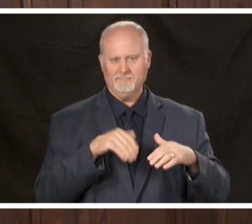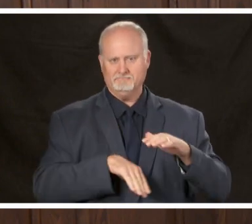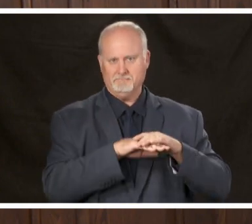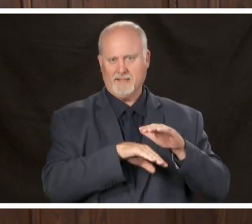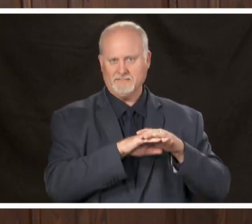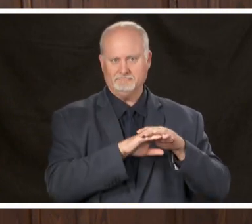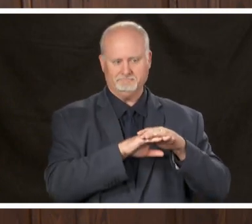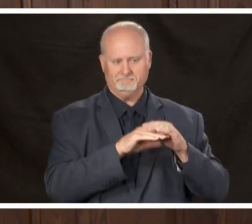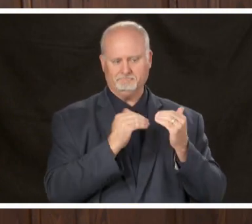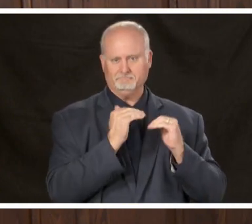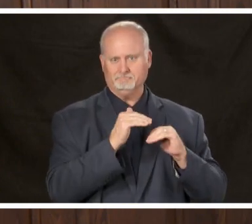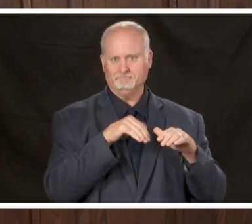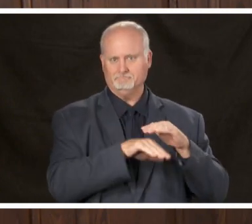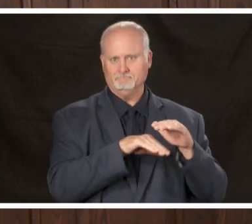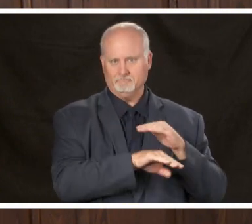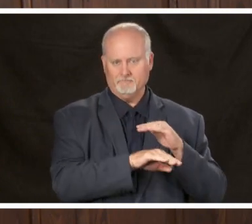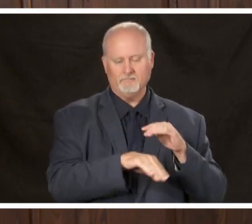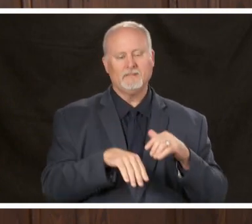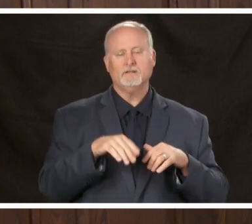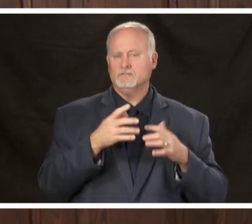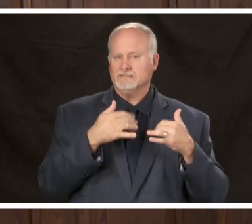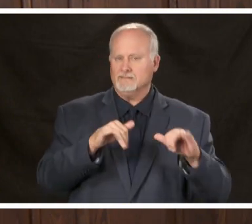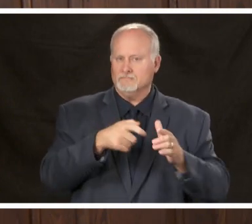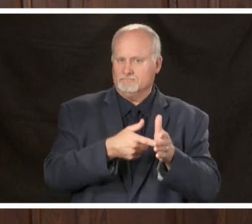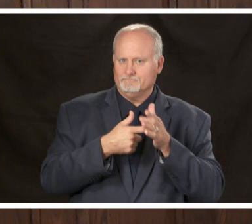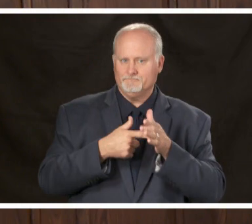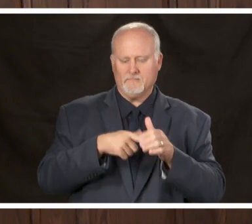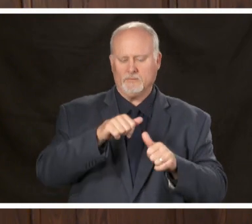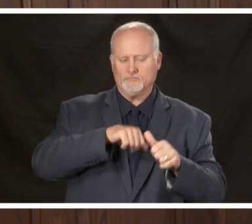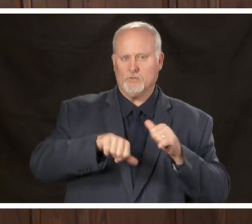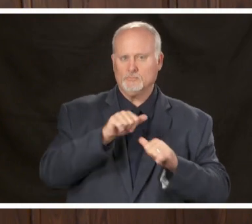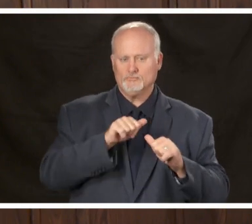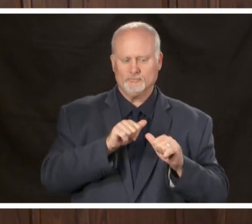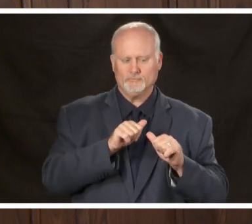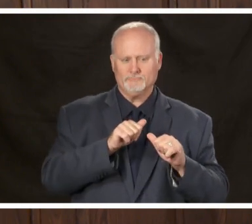distancing requirements and proper cleaning practice from the CDC must